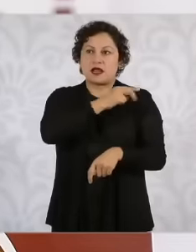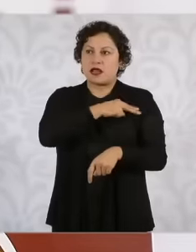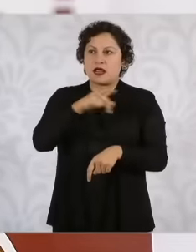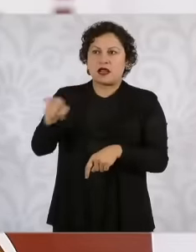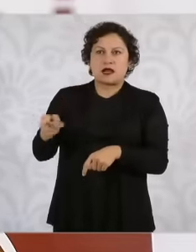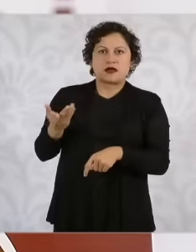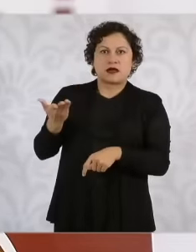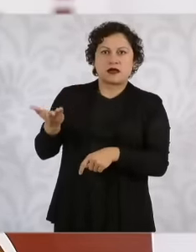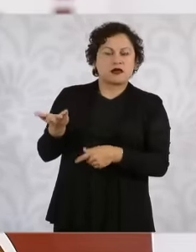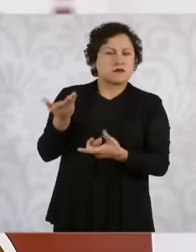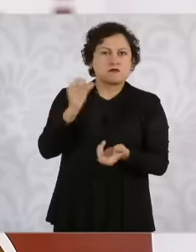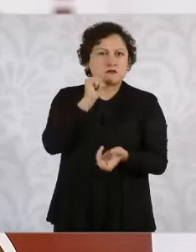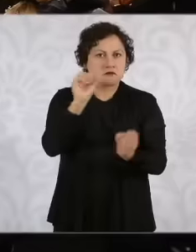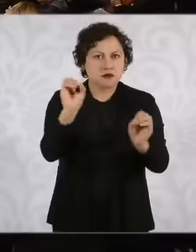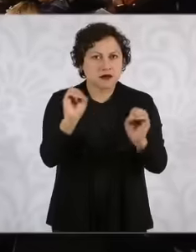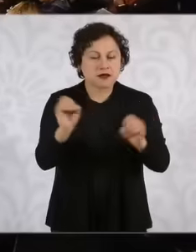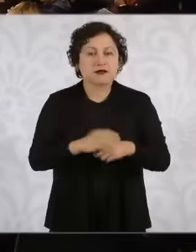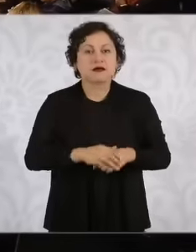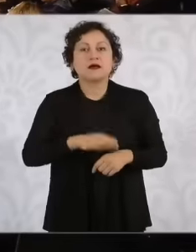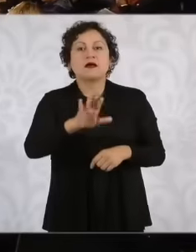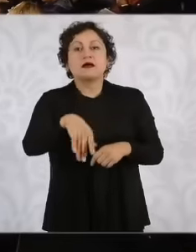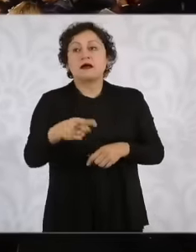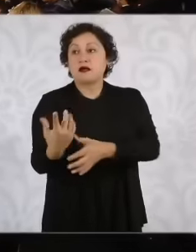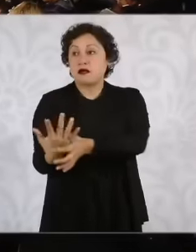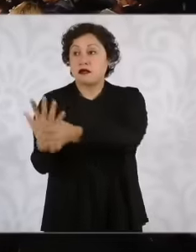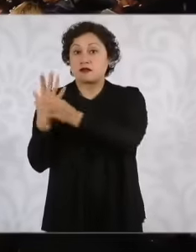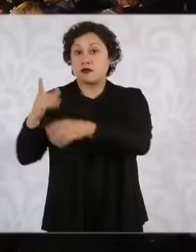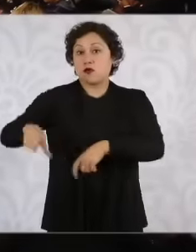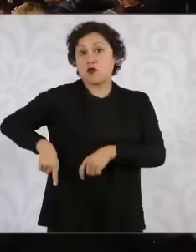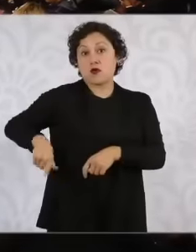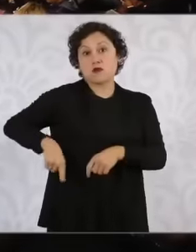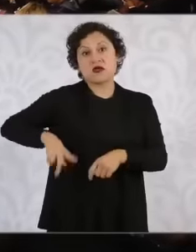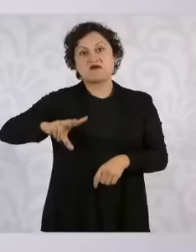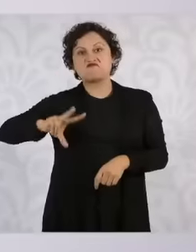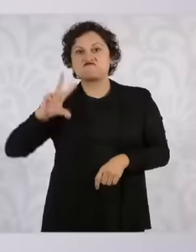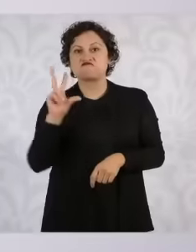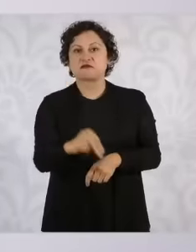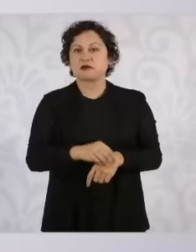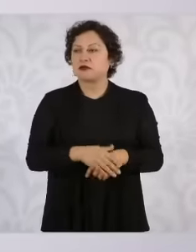nor did the government want to provide it, no. There is no request. The requests arrive at the